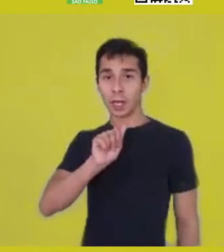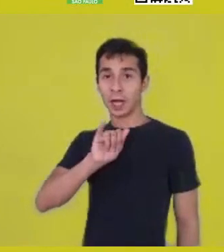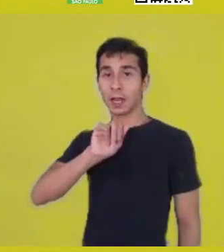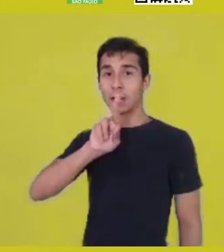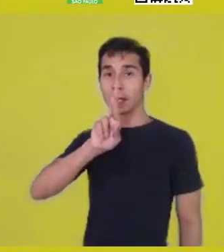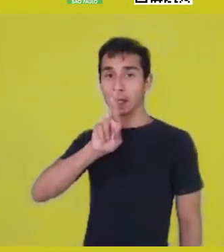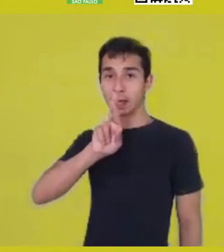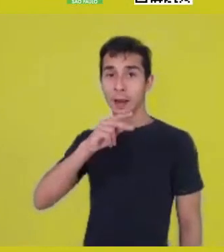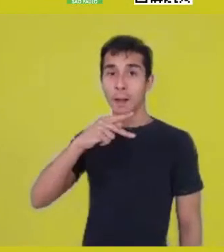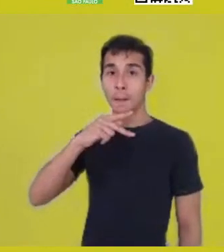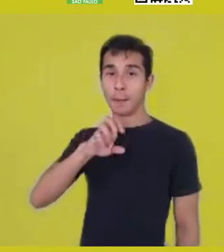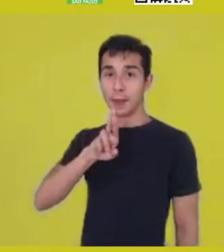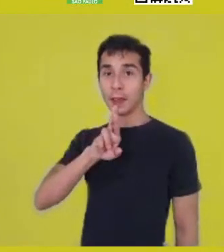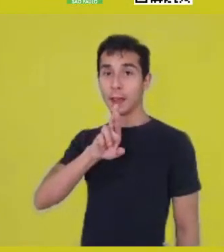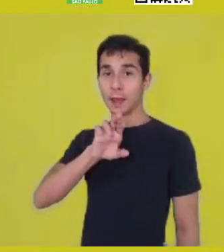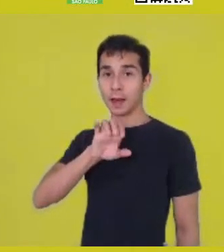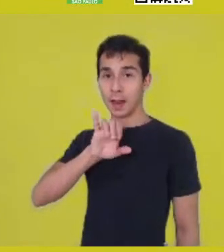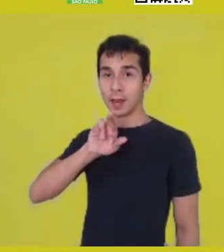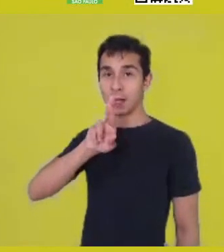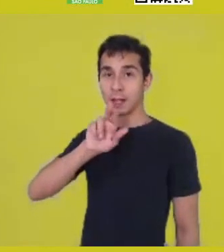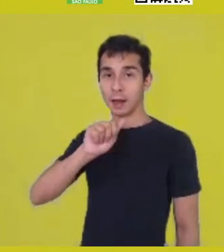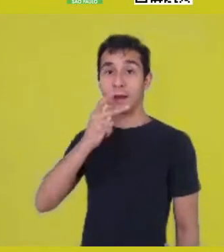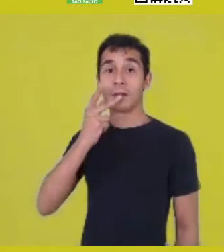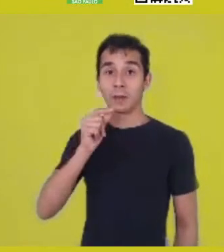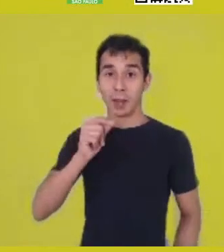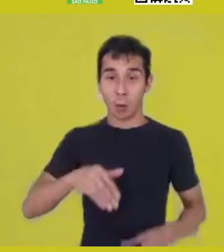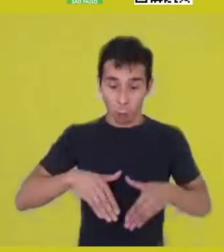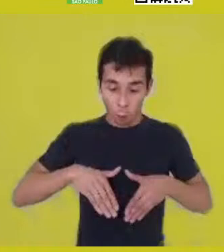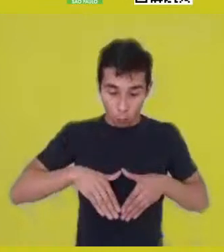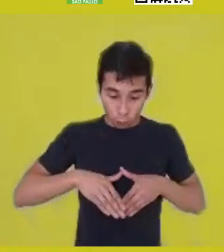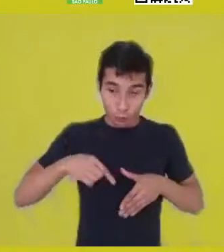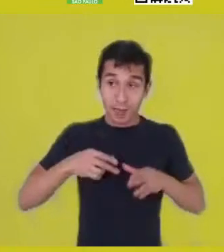cosmic womb that has always gestated our continuity